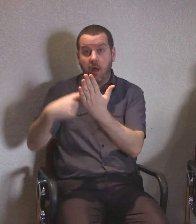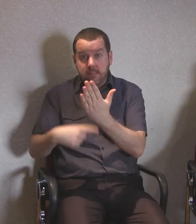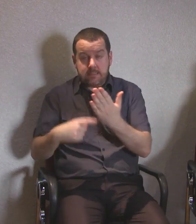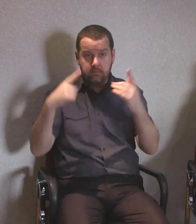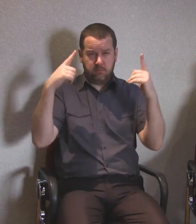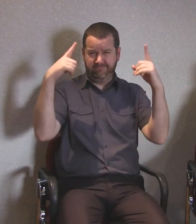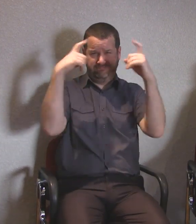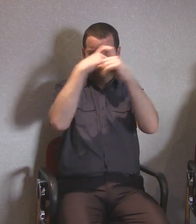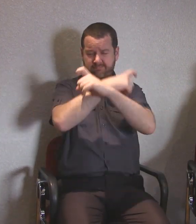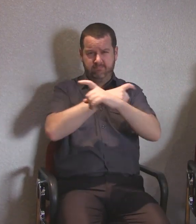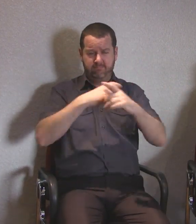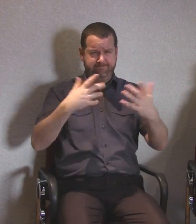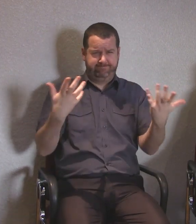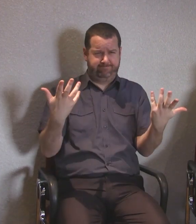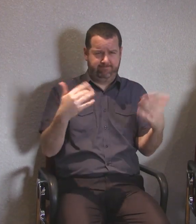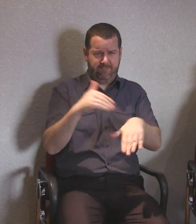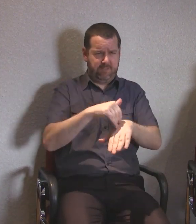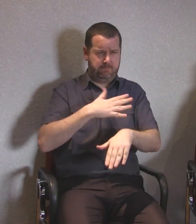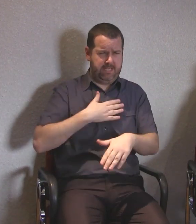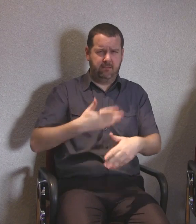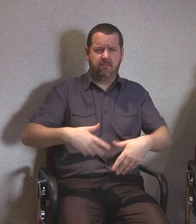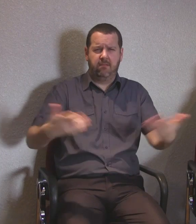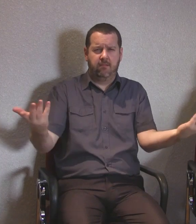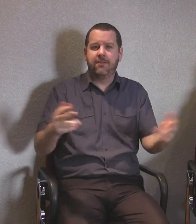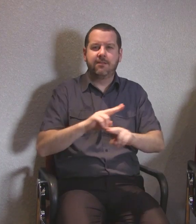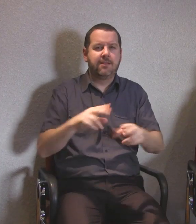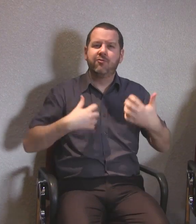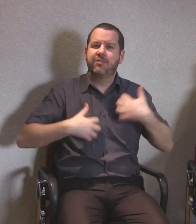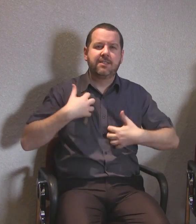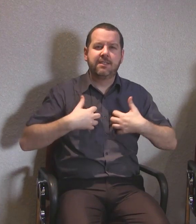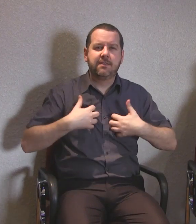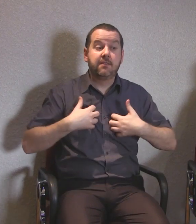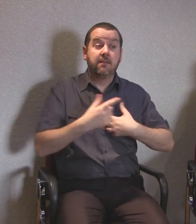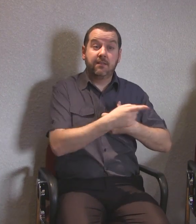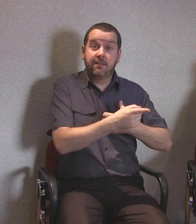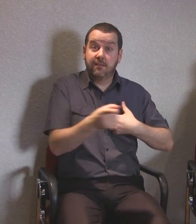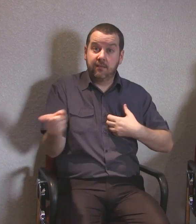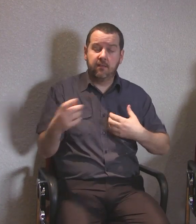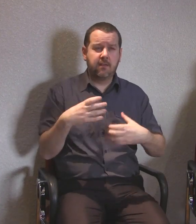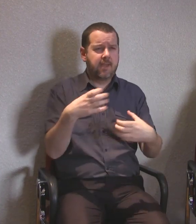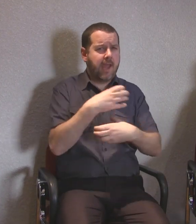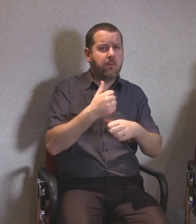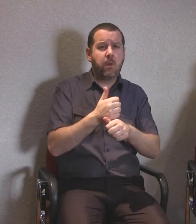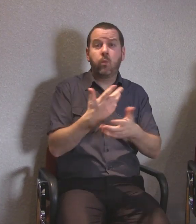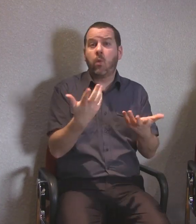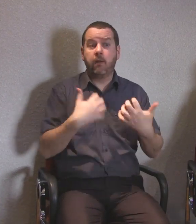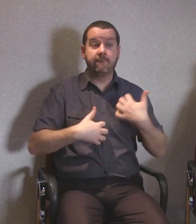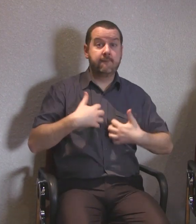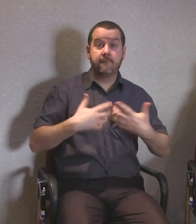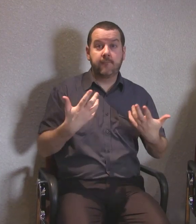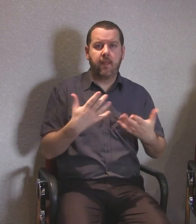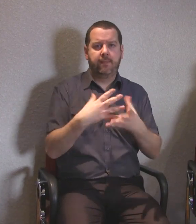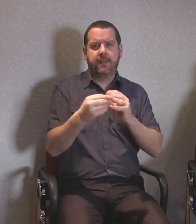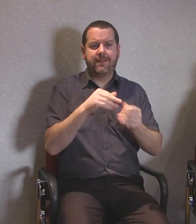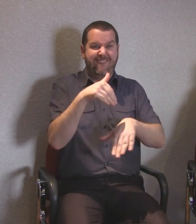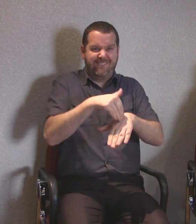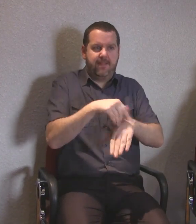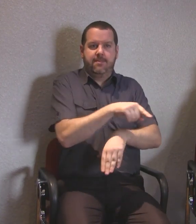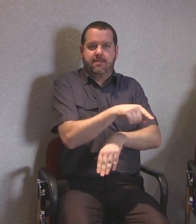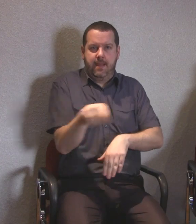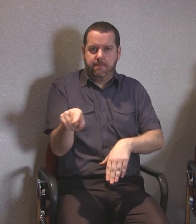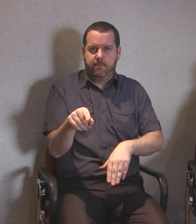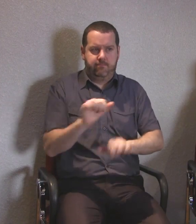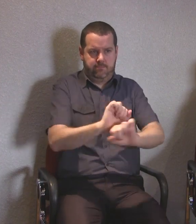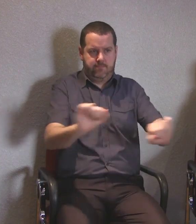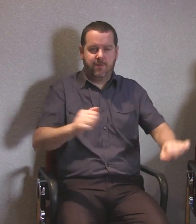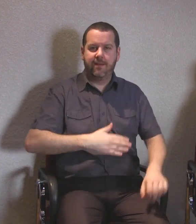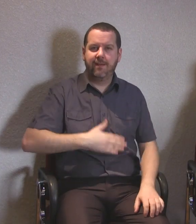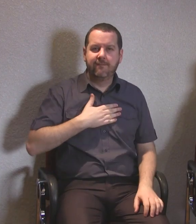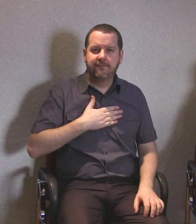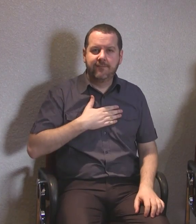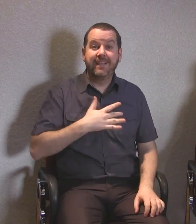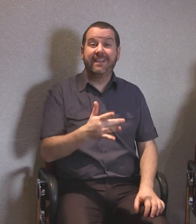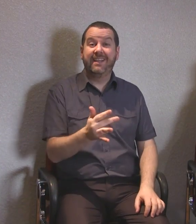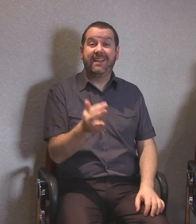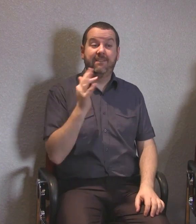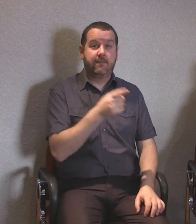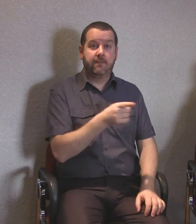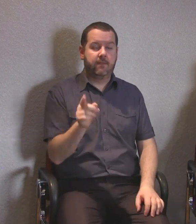and not interested if it did not affect them directly.